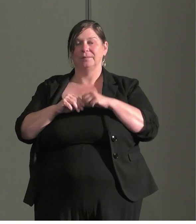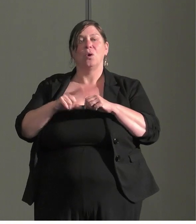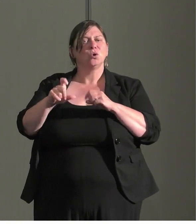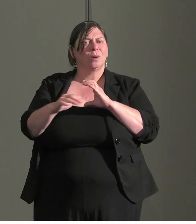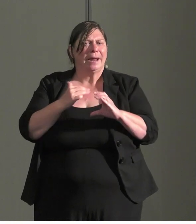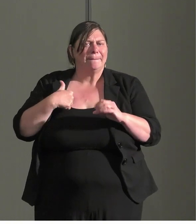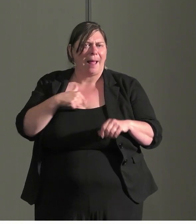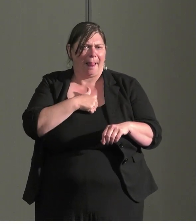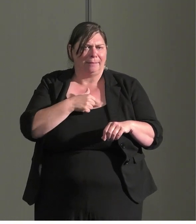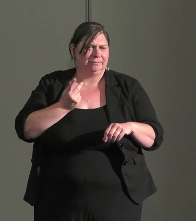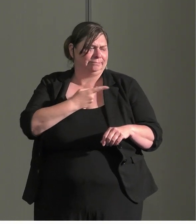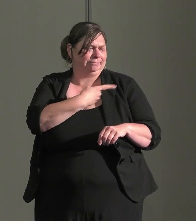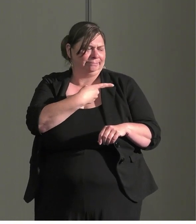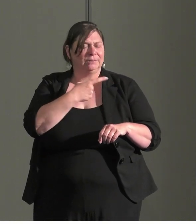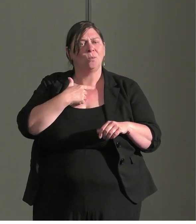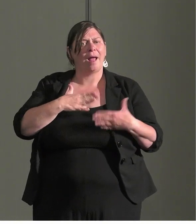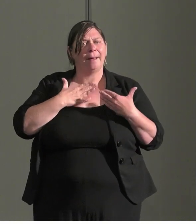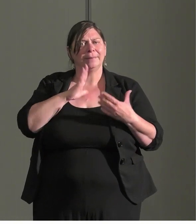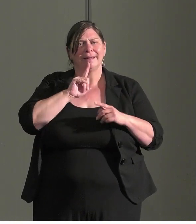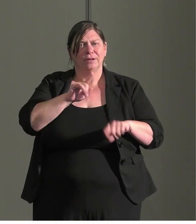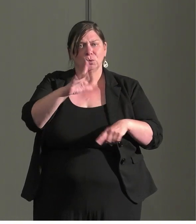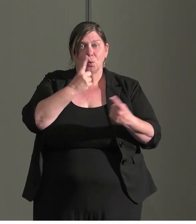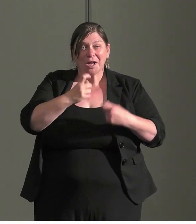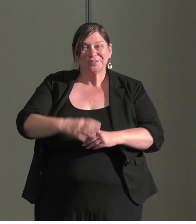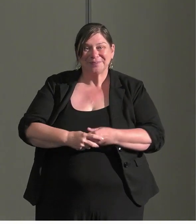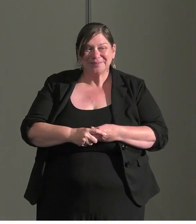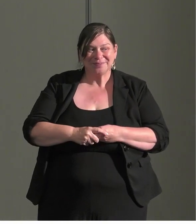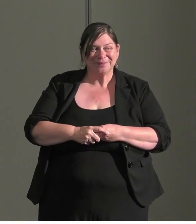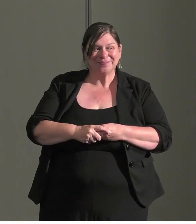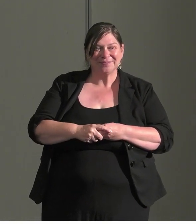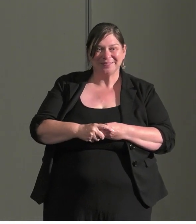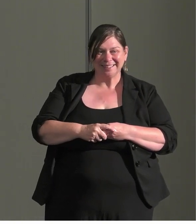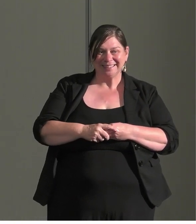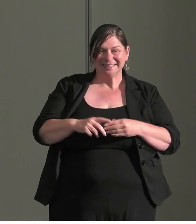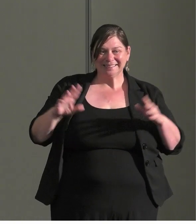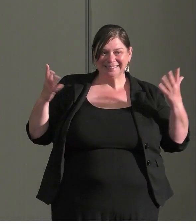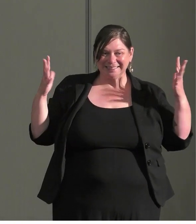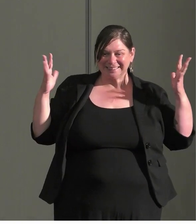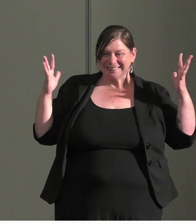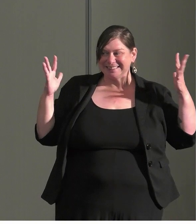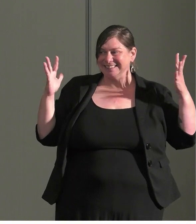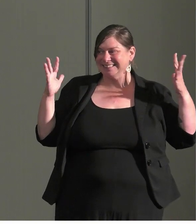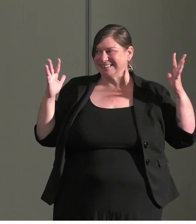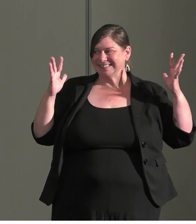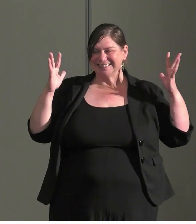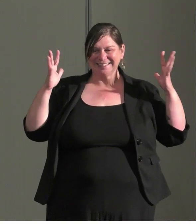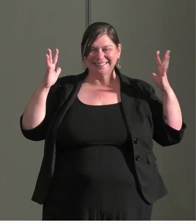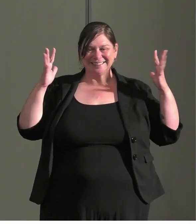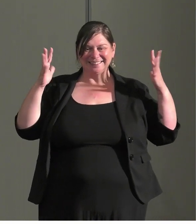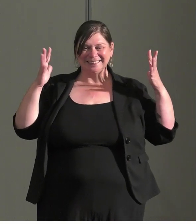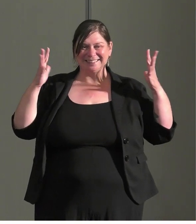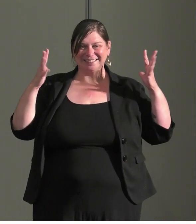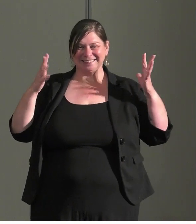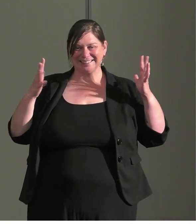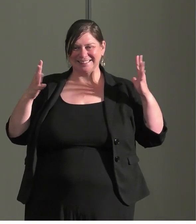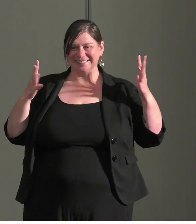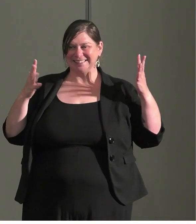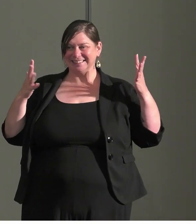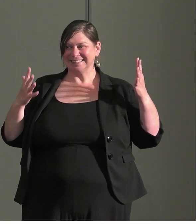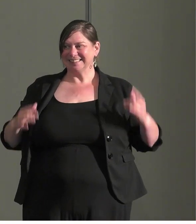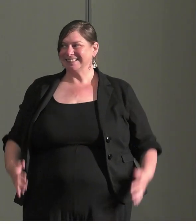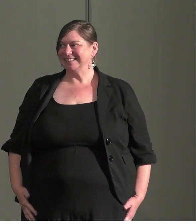are happy to answer any questions.